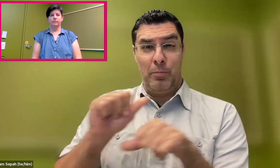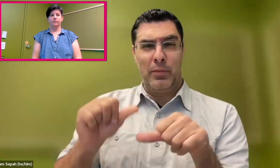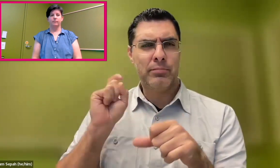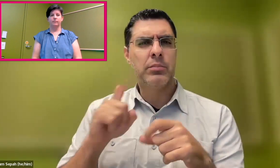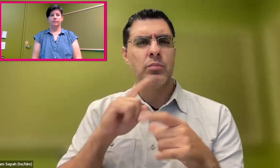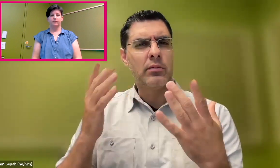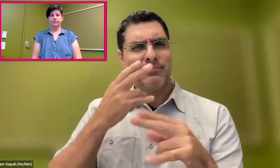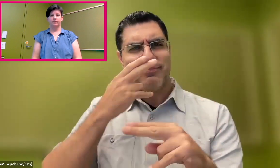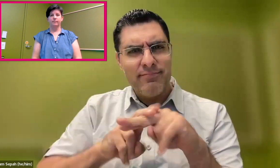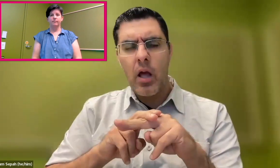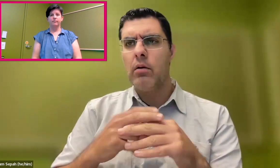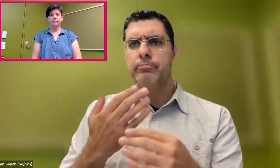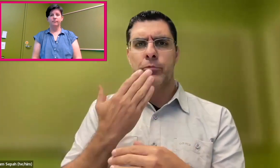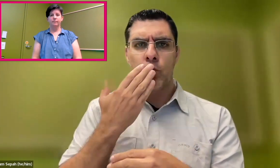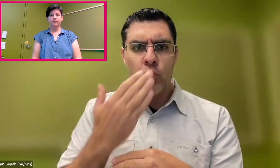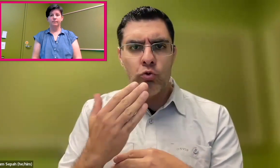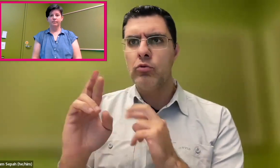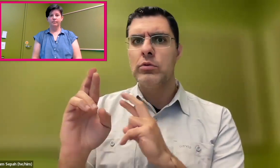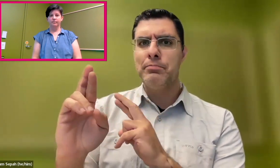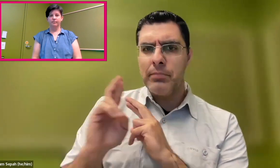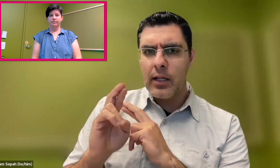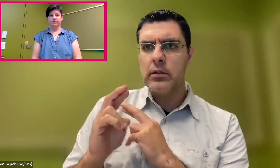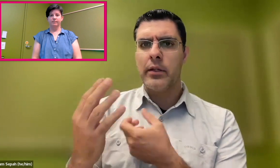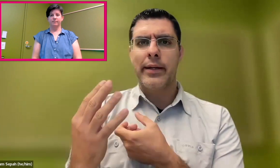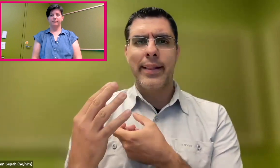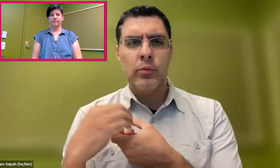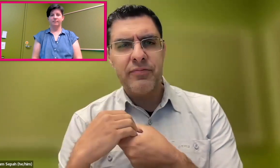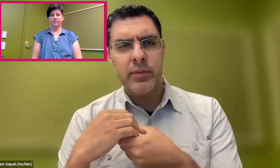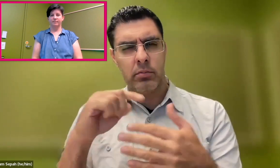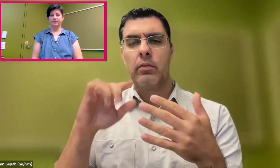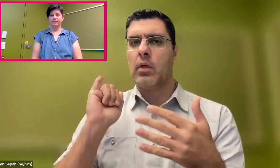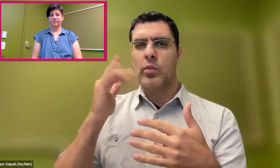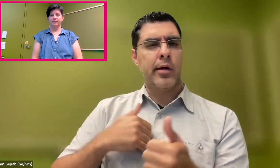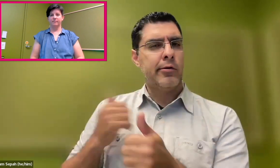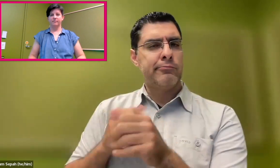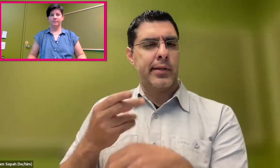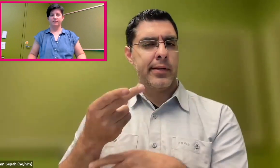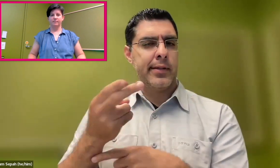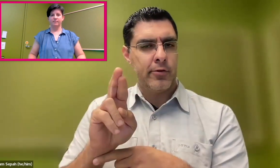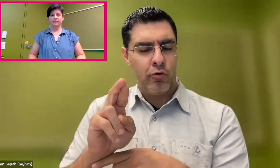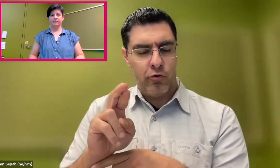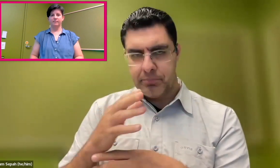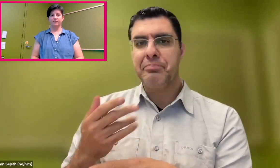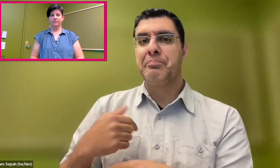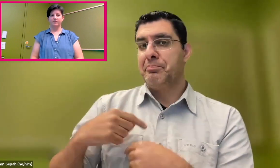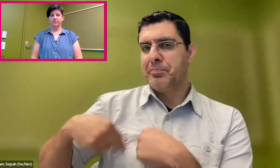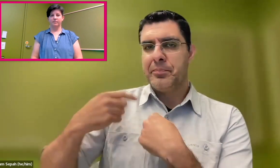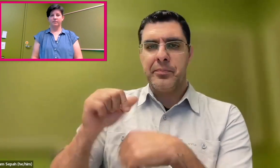And so that time, I think, and always have thought, should be full of fun, respect, and all those things.